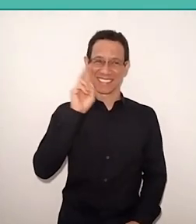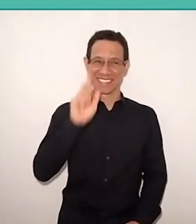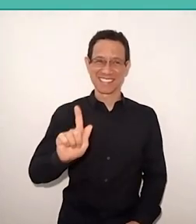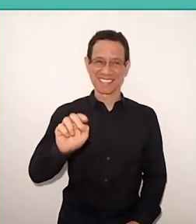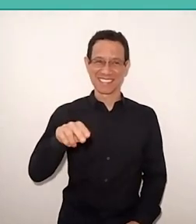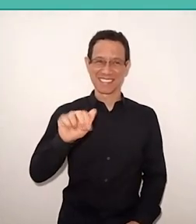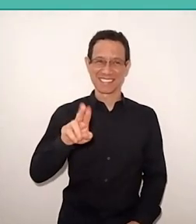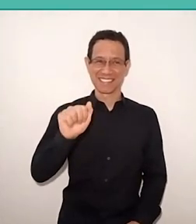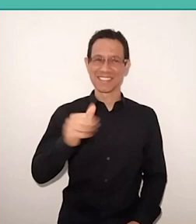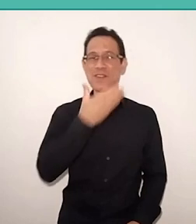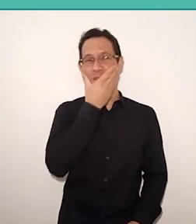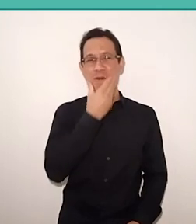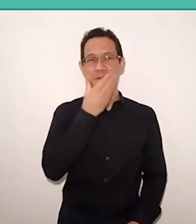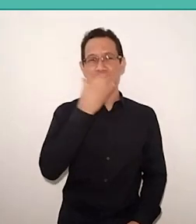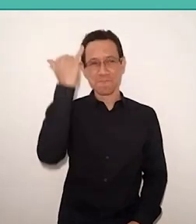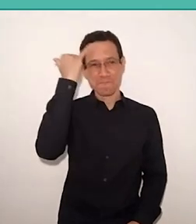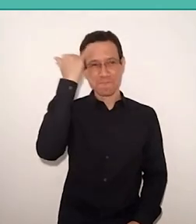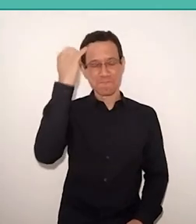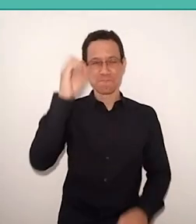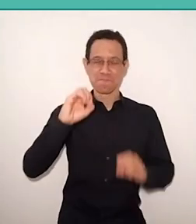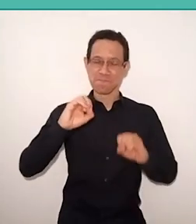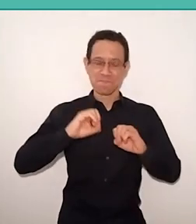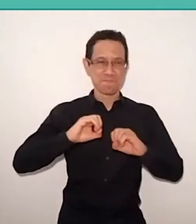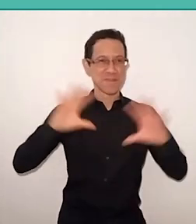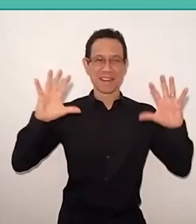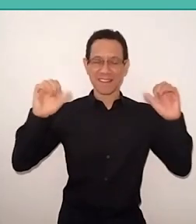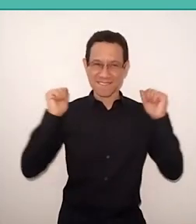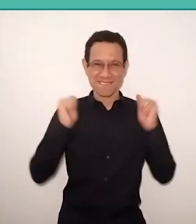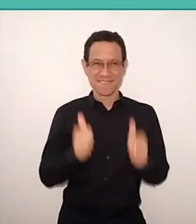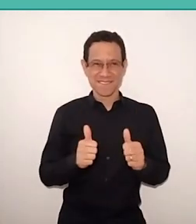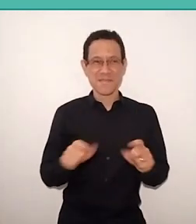intellectually and brilliant man, but also a modest man,